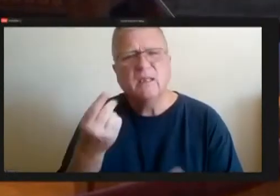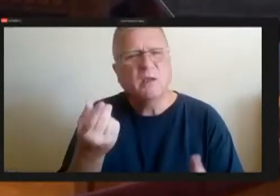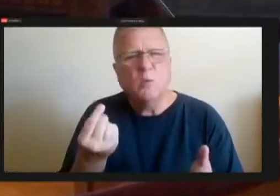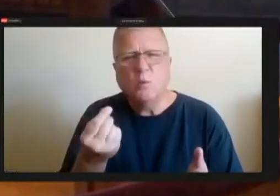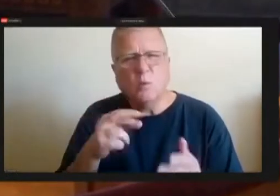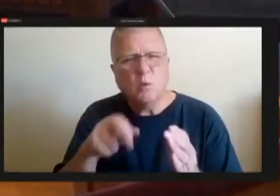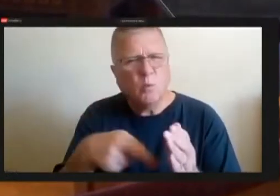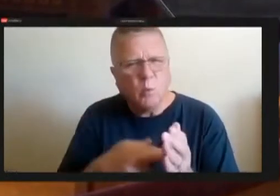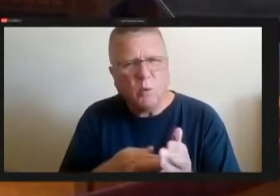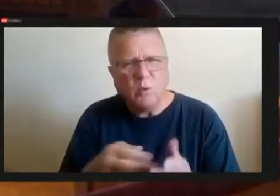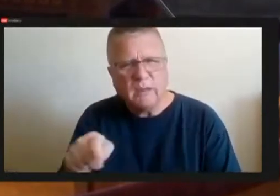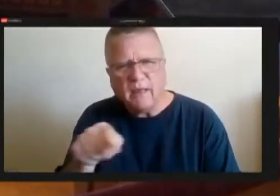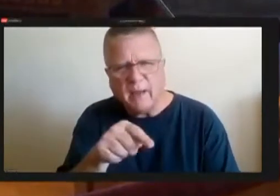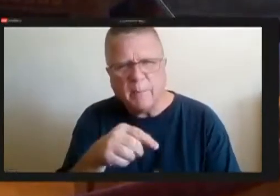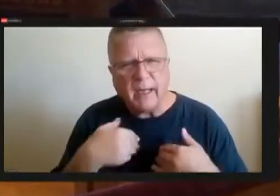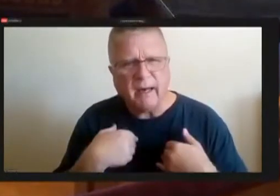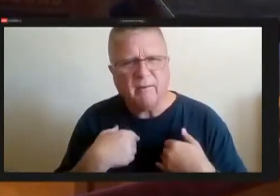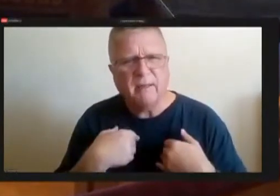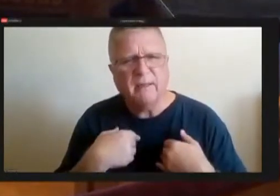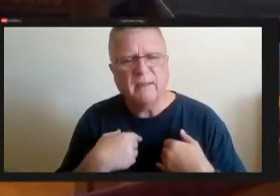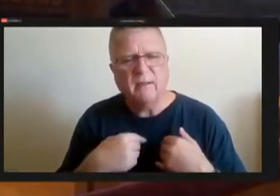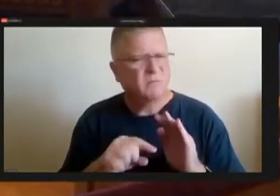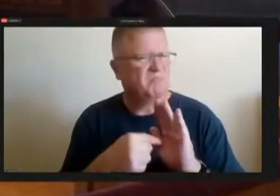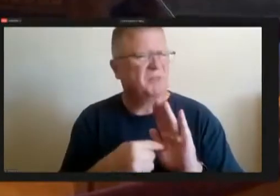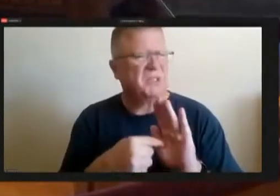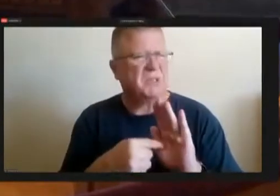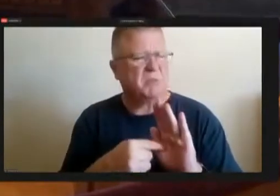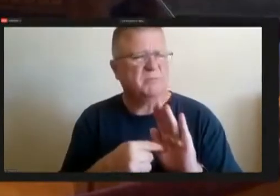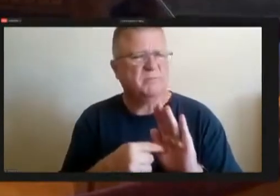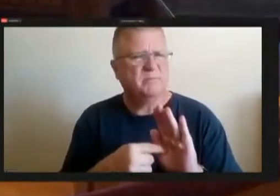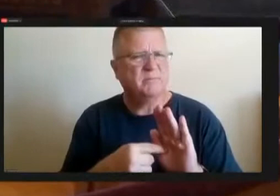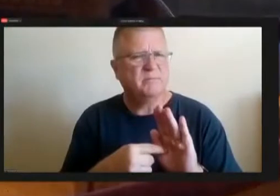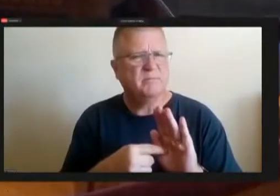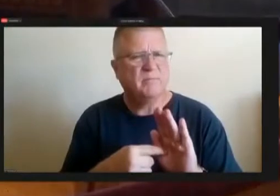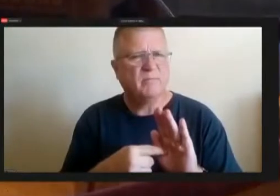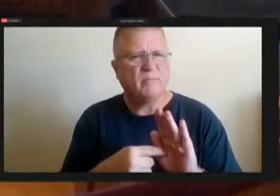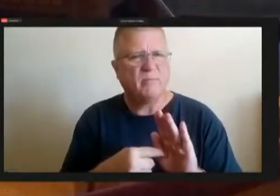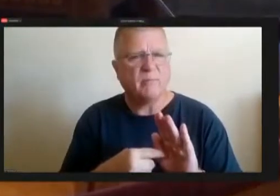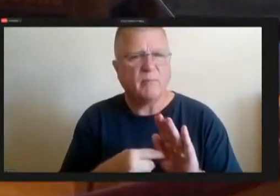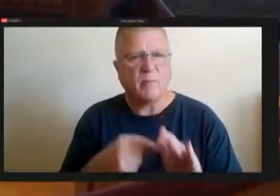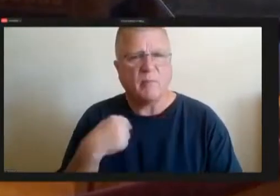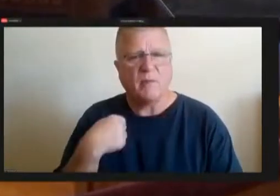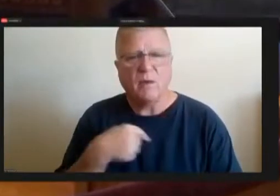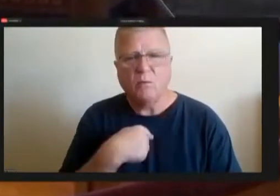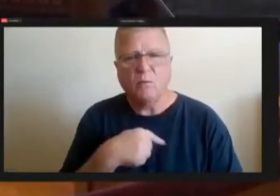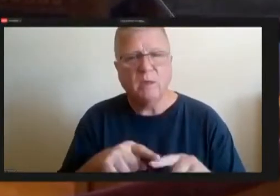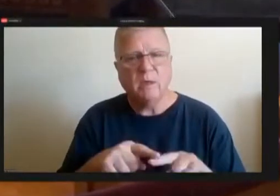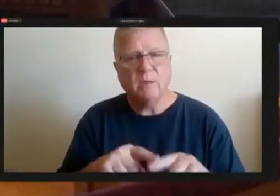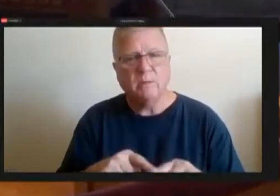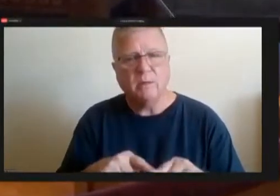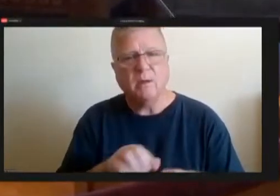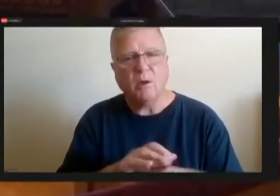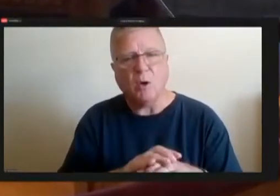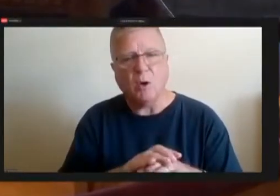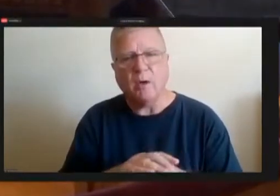For example, while we lean on our current budget office for a lot of policy research